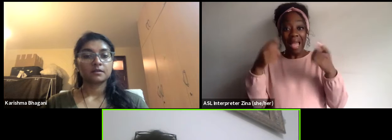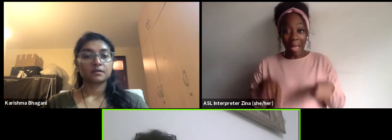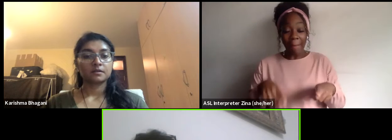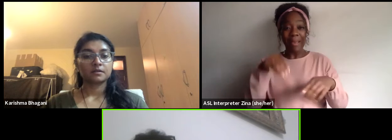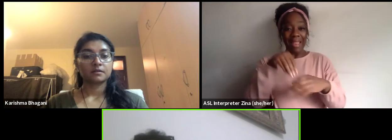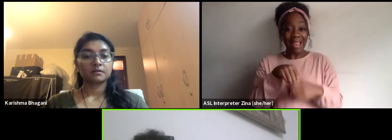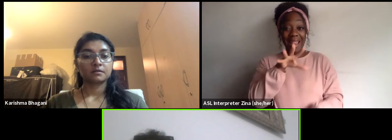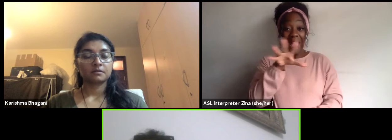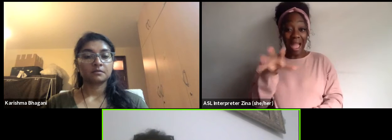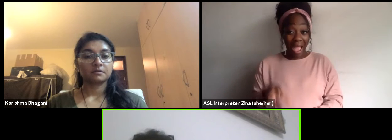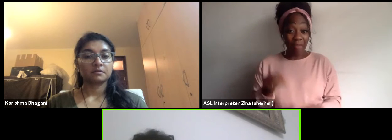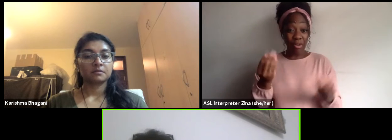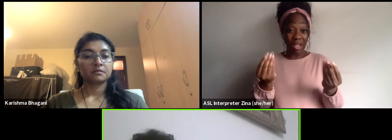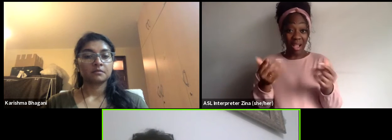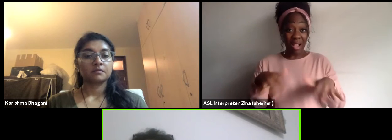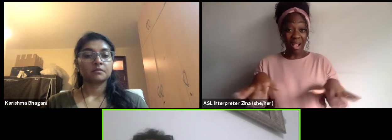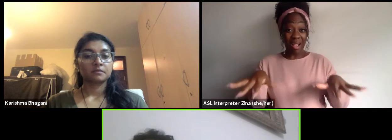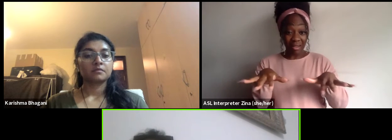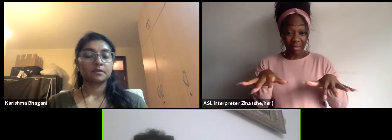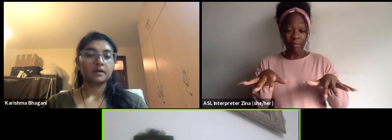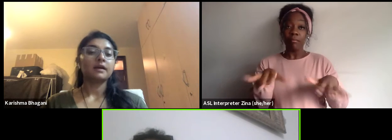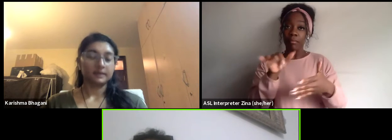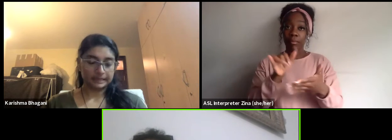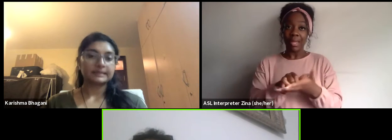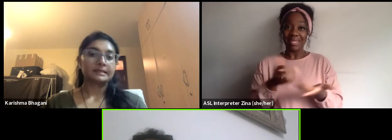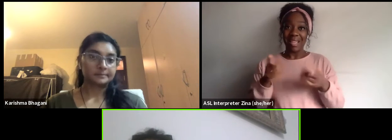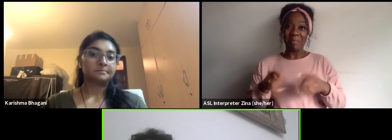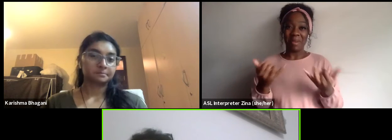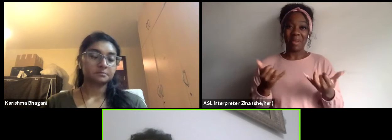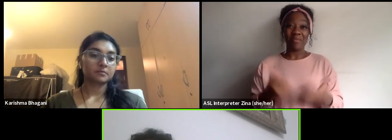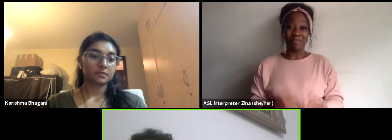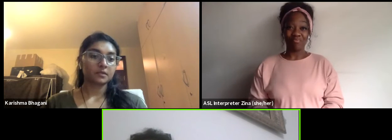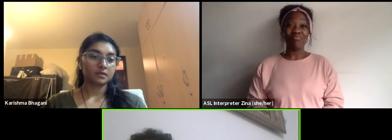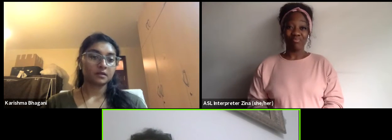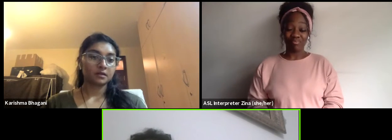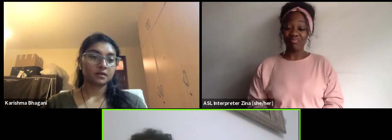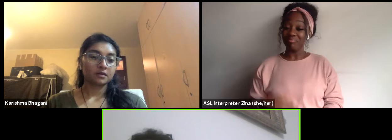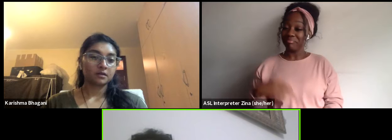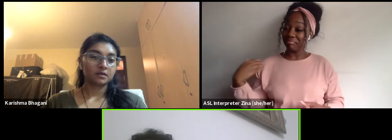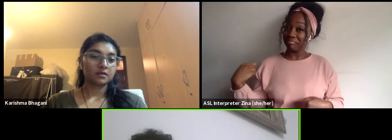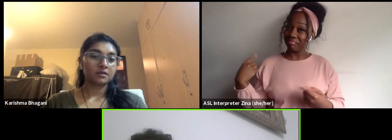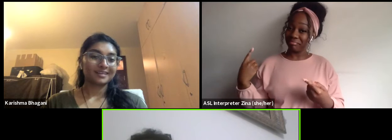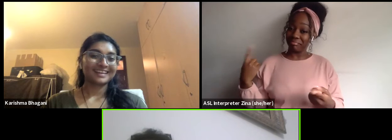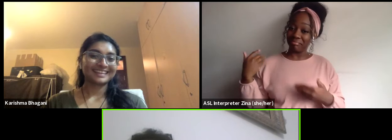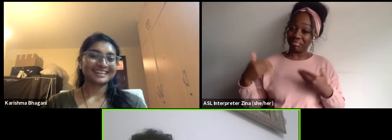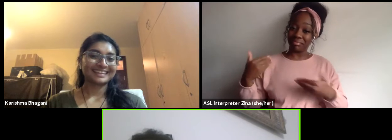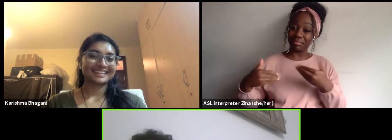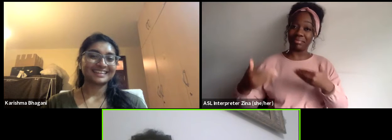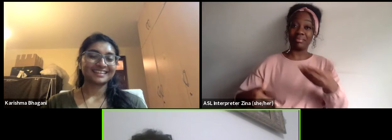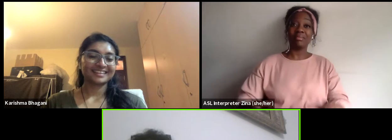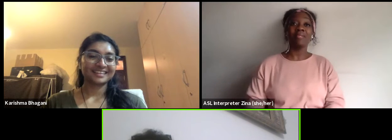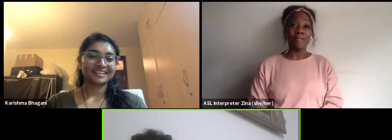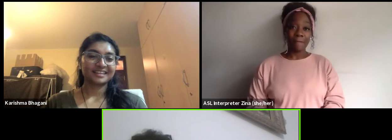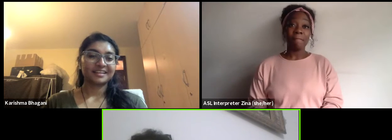I think that it's in motion now, I think it's happening. It's coming, it's just matter of time.